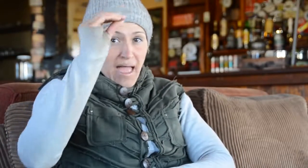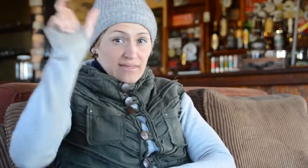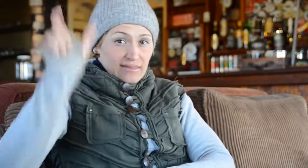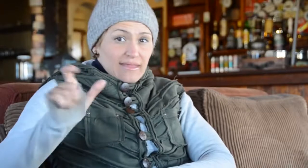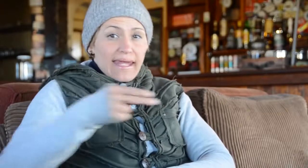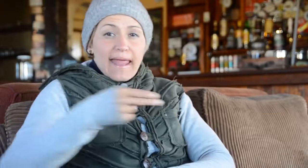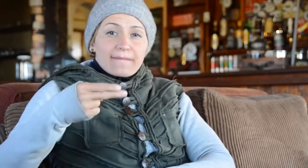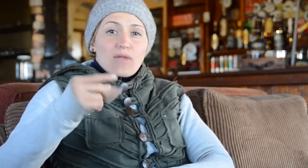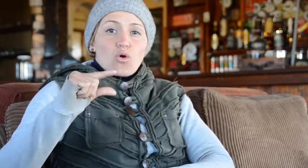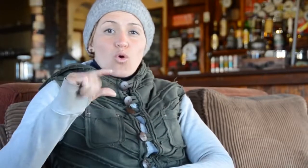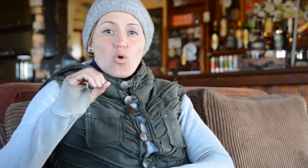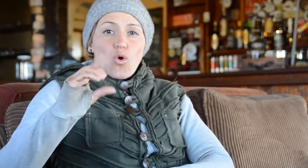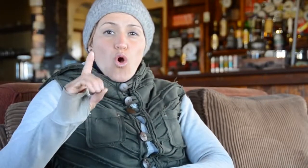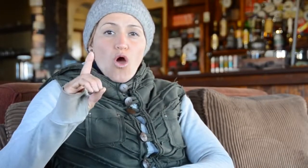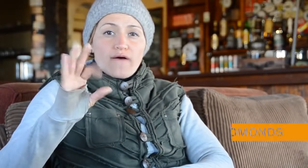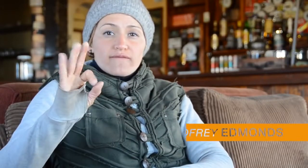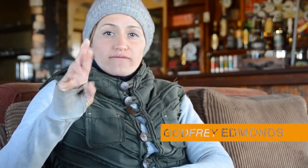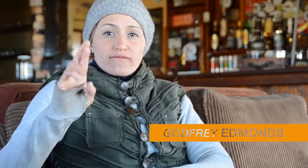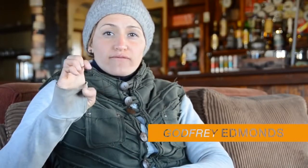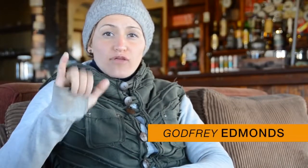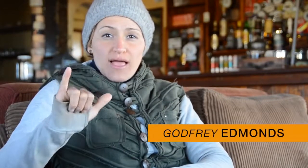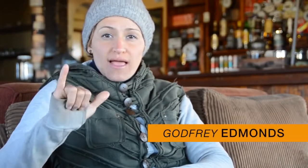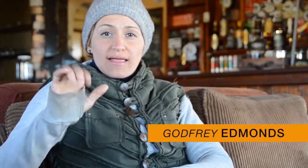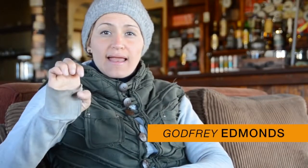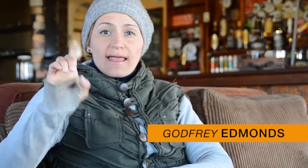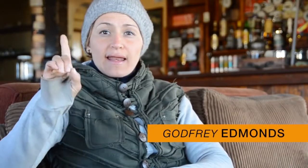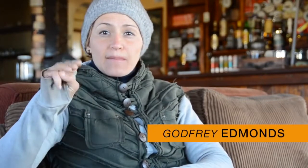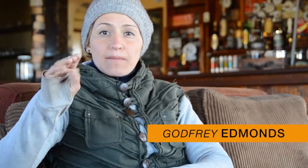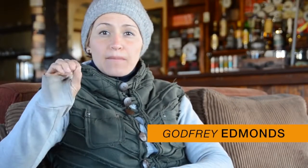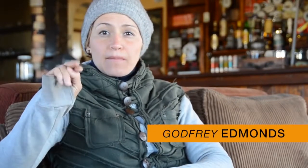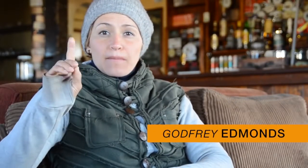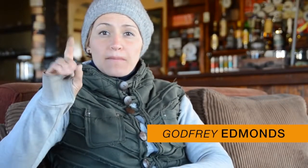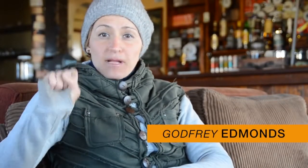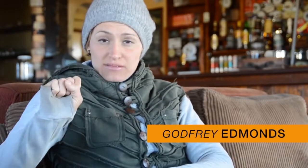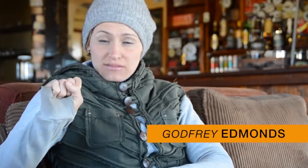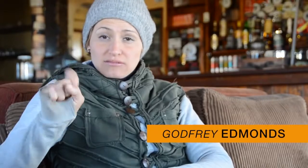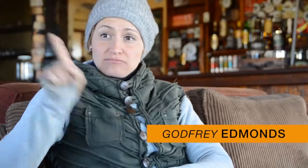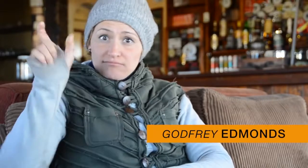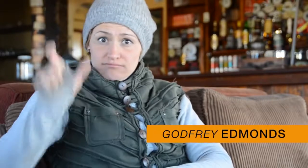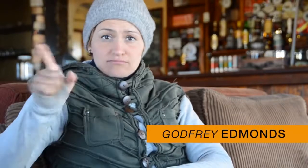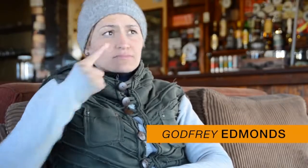A man named Godfrey Edmonds was determined to